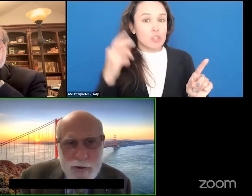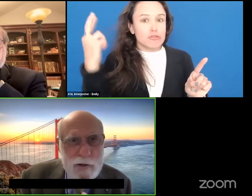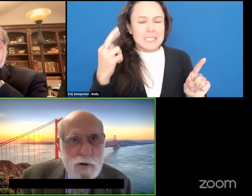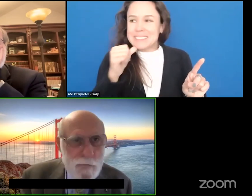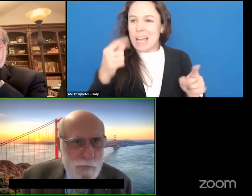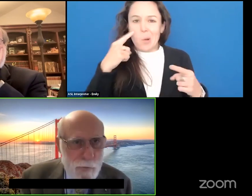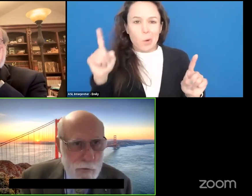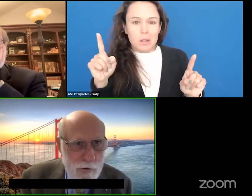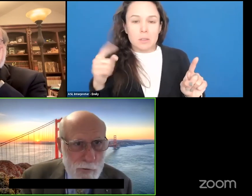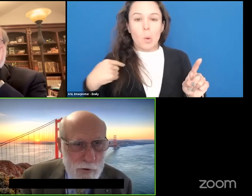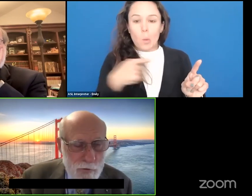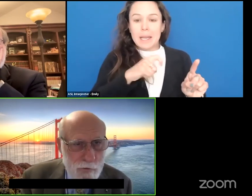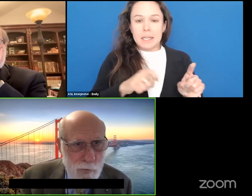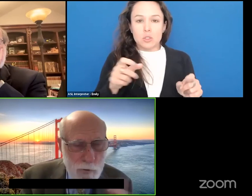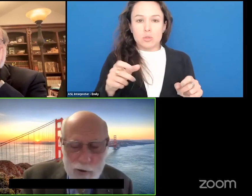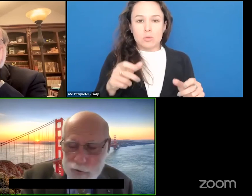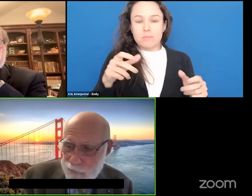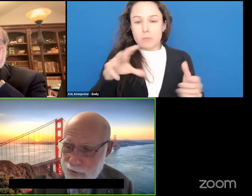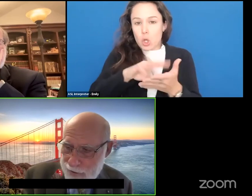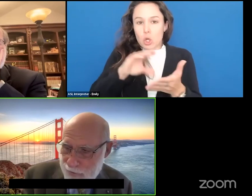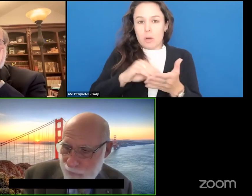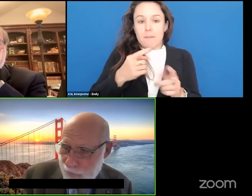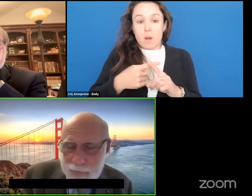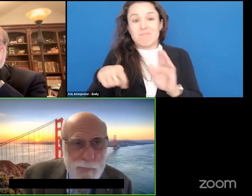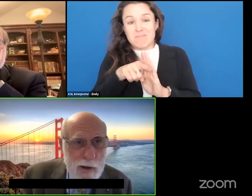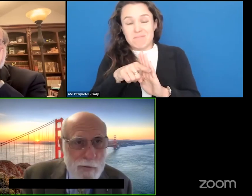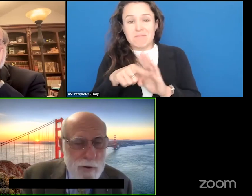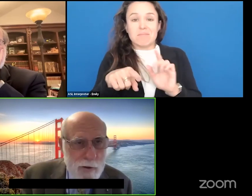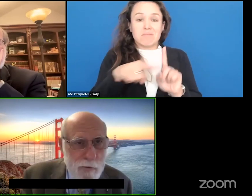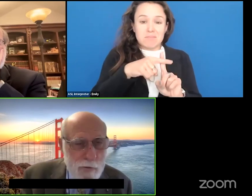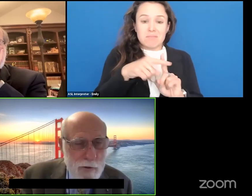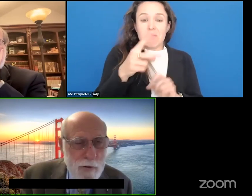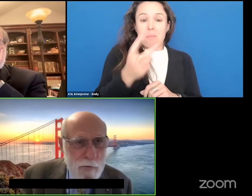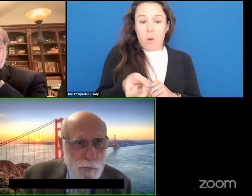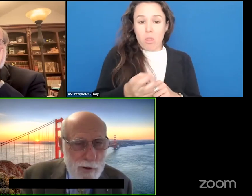We need to learn from those experiences, both positive and negative and the other thing